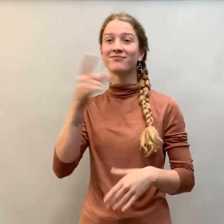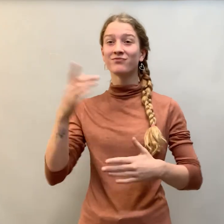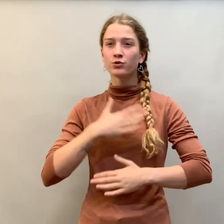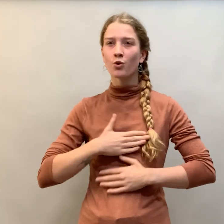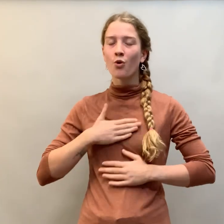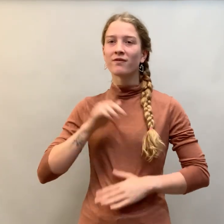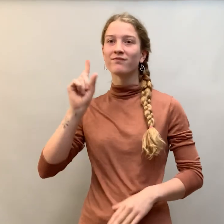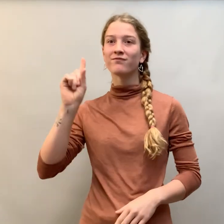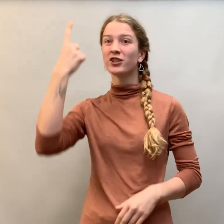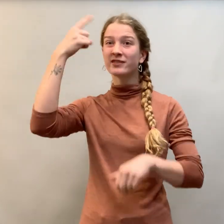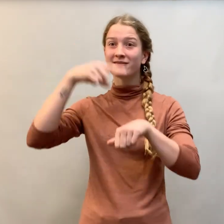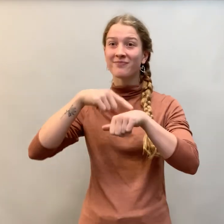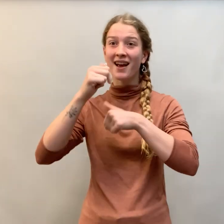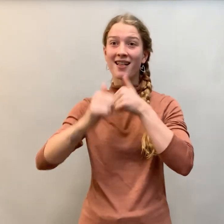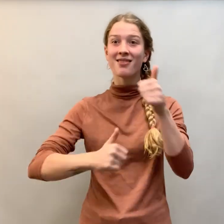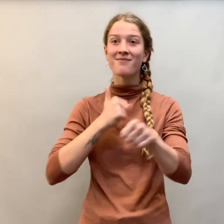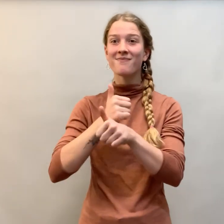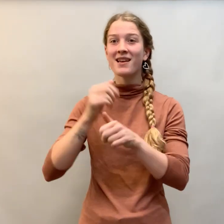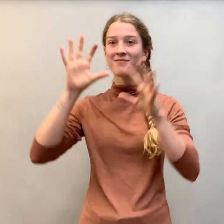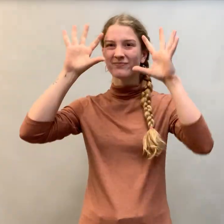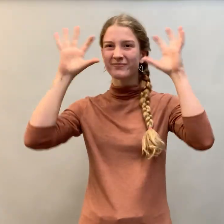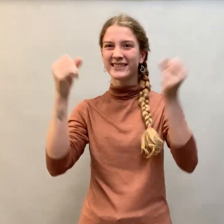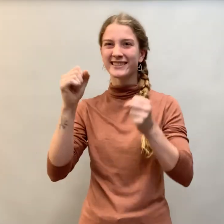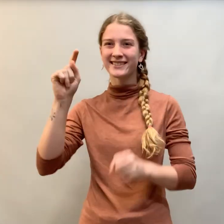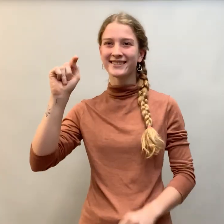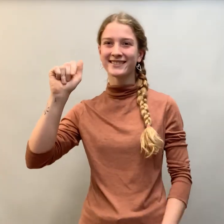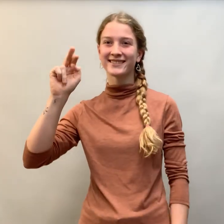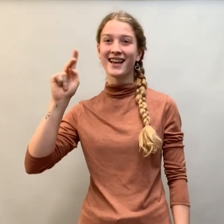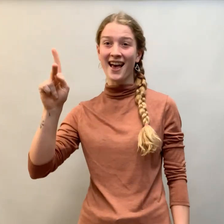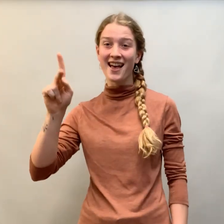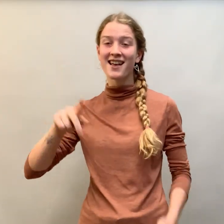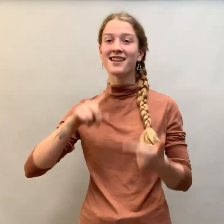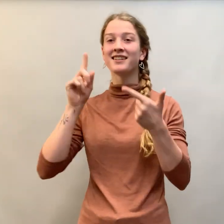They enjoyed the first-ever Alumni BisonTank competition,